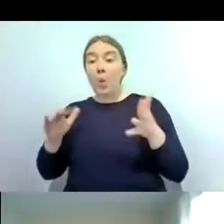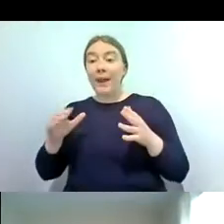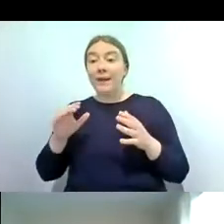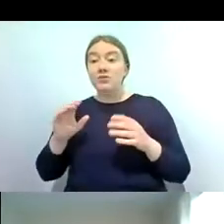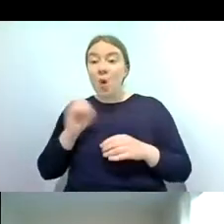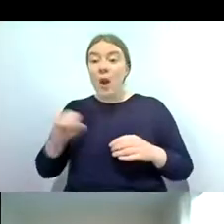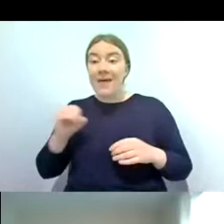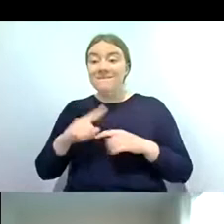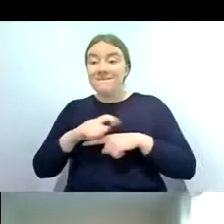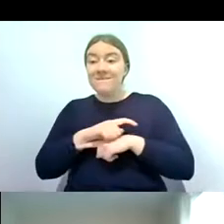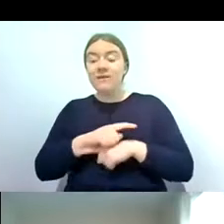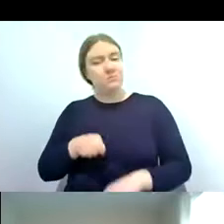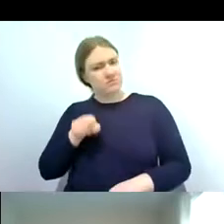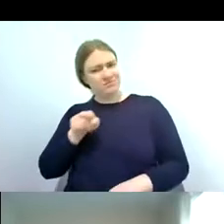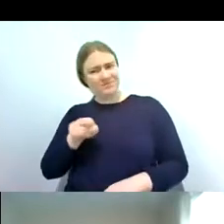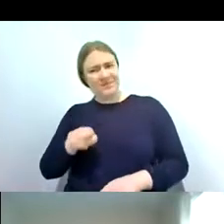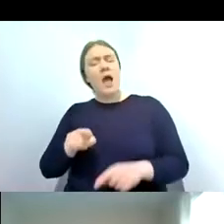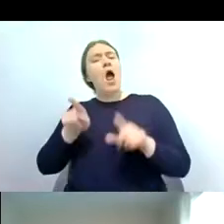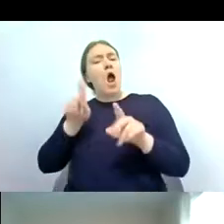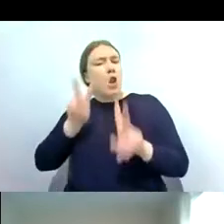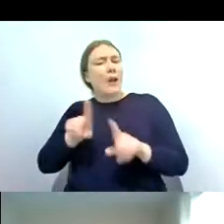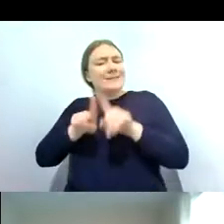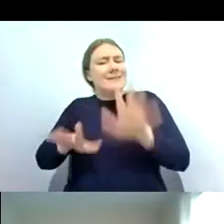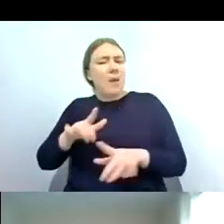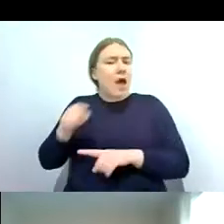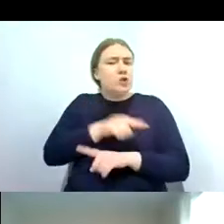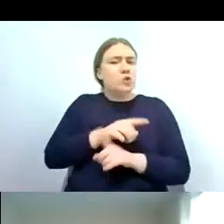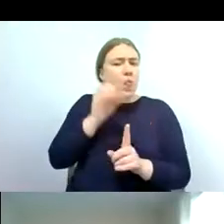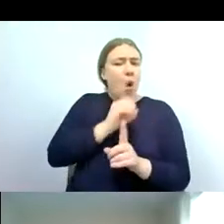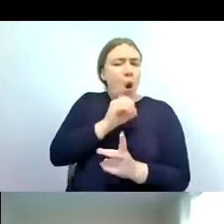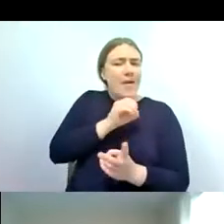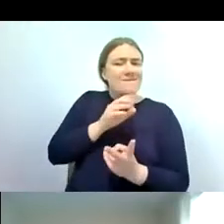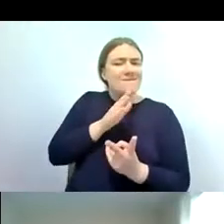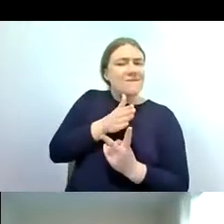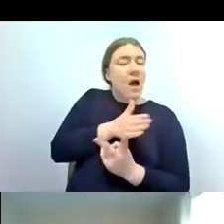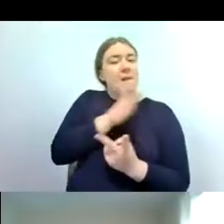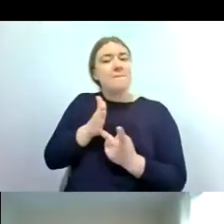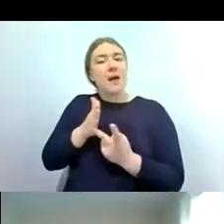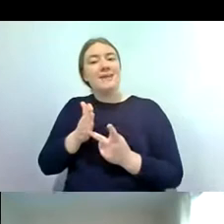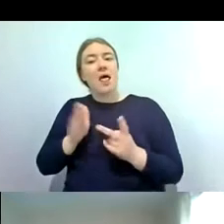and they are quite similar to the olives but the external gills are different again